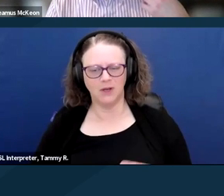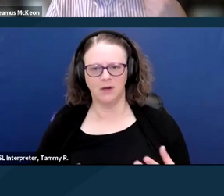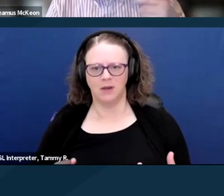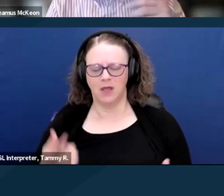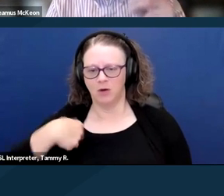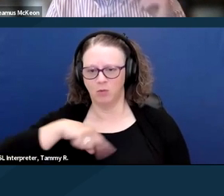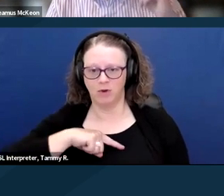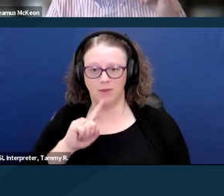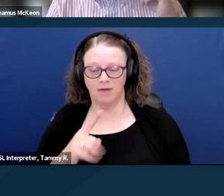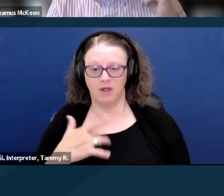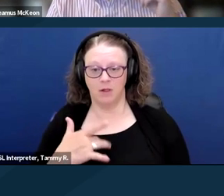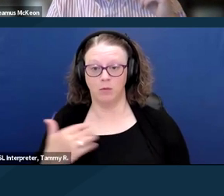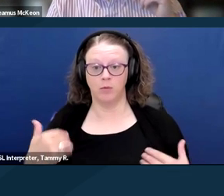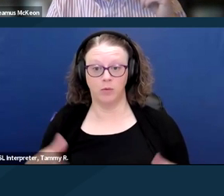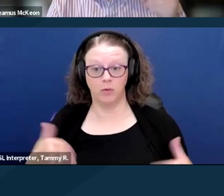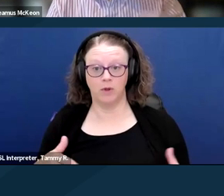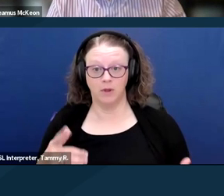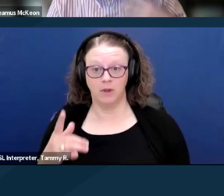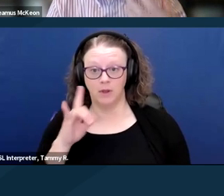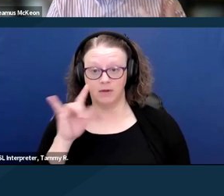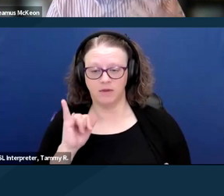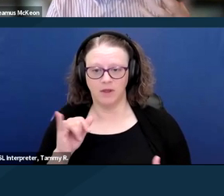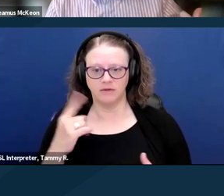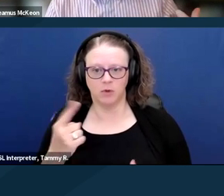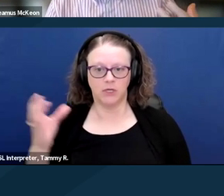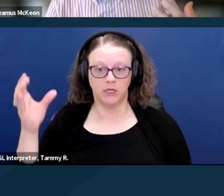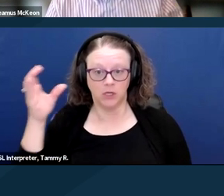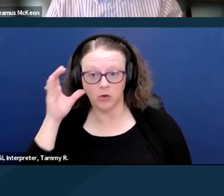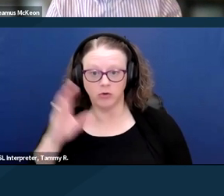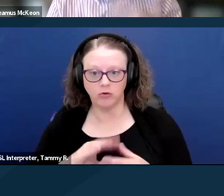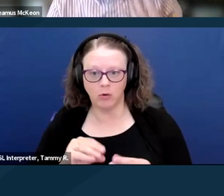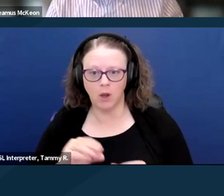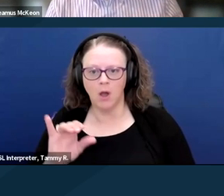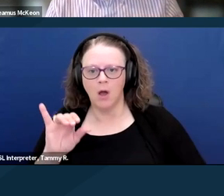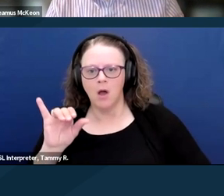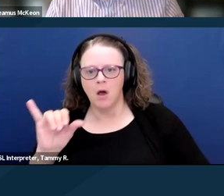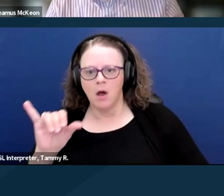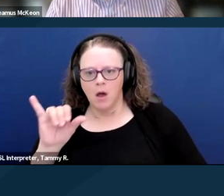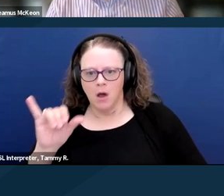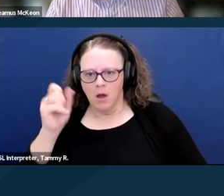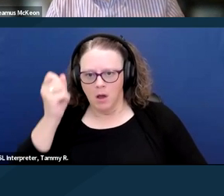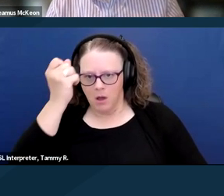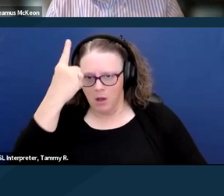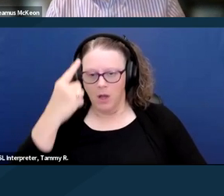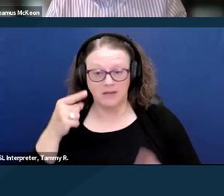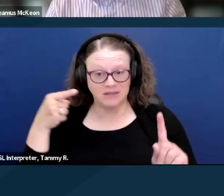it's almost like a switch flips, that when someone hears a story, especially when you hears from someone they represent,